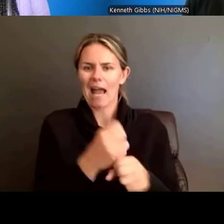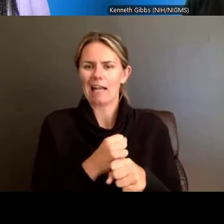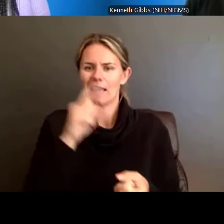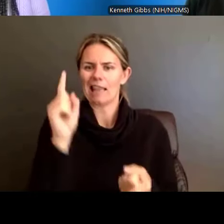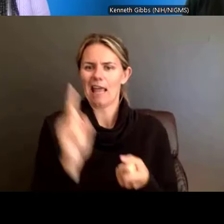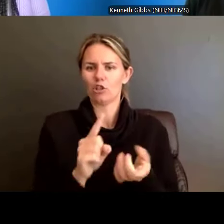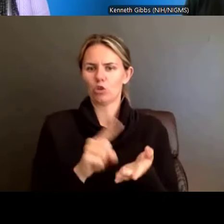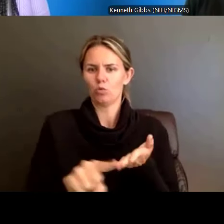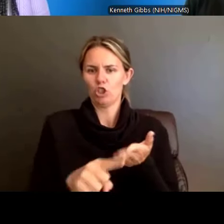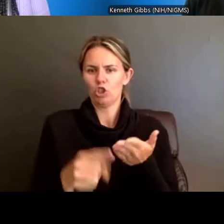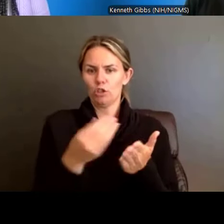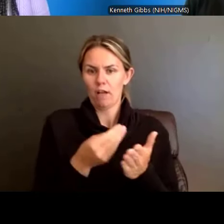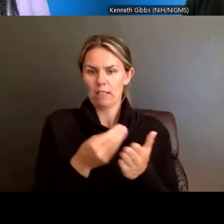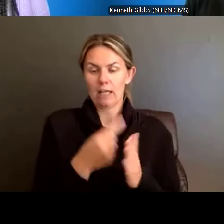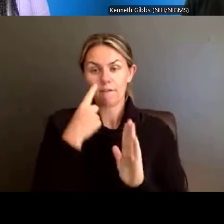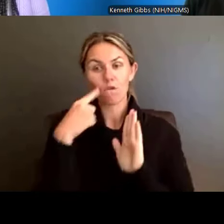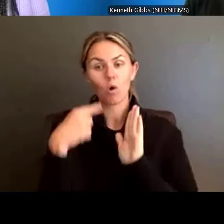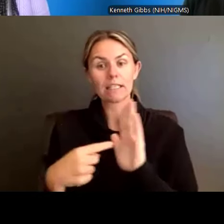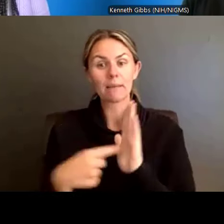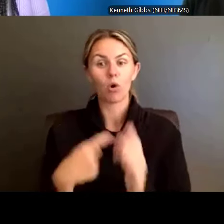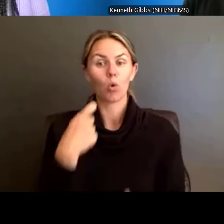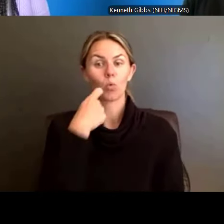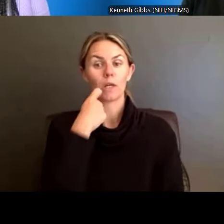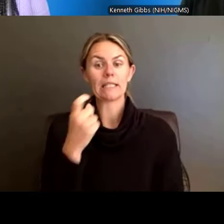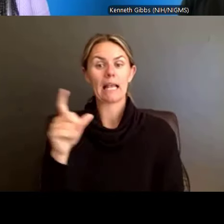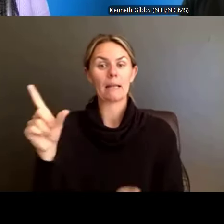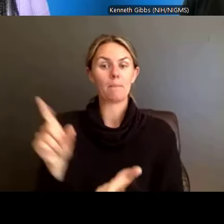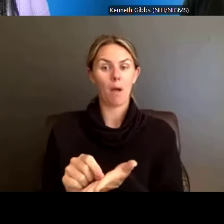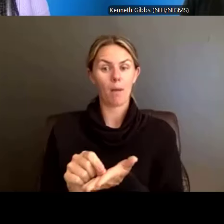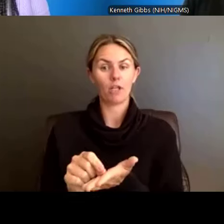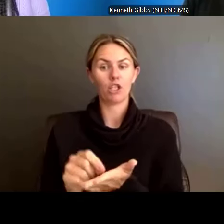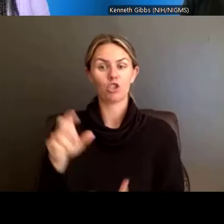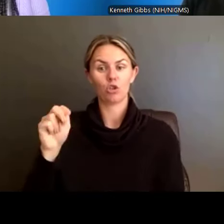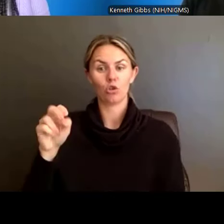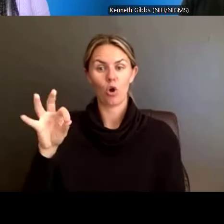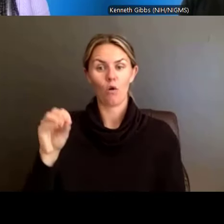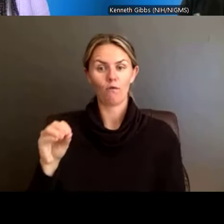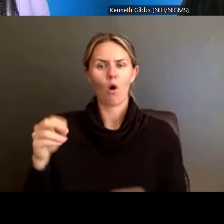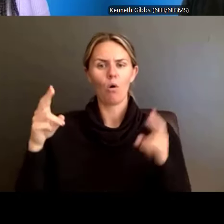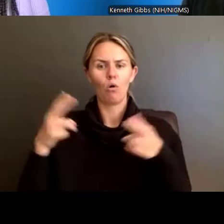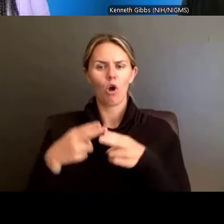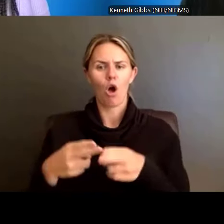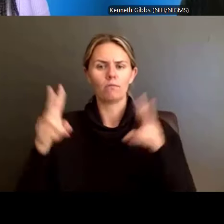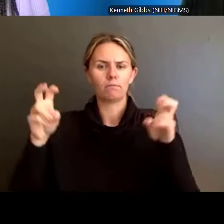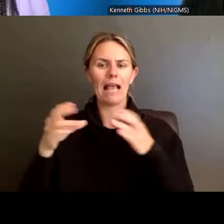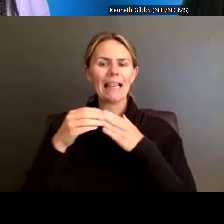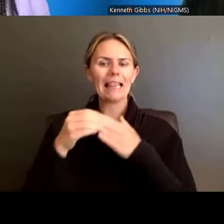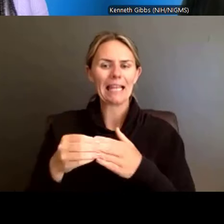recently published a NOFO called Lead MSTP, and so it's a Medical Scientist training program